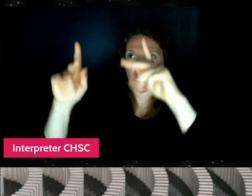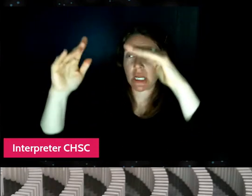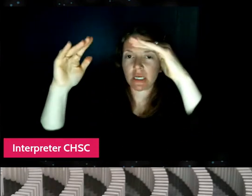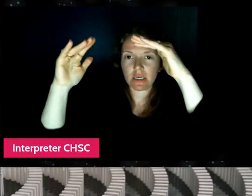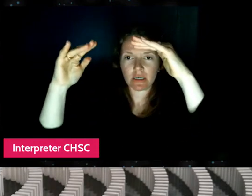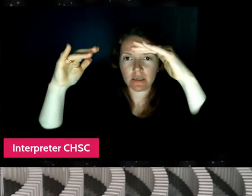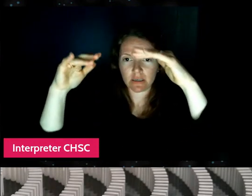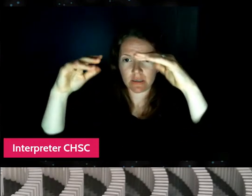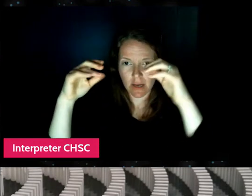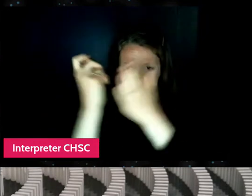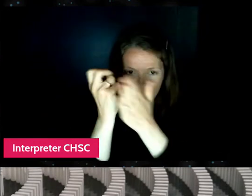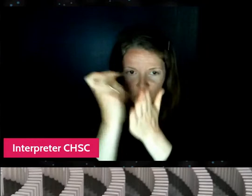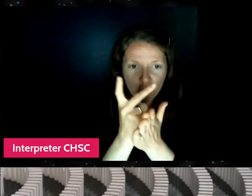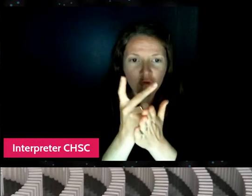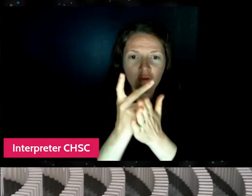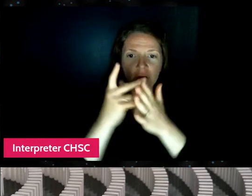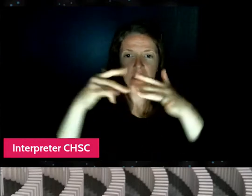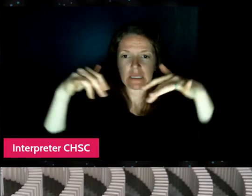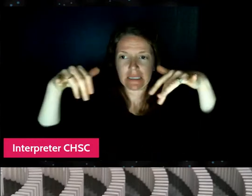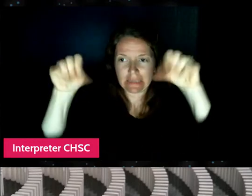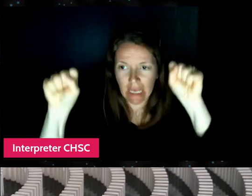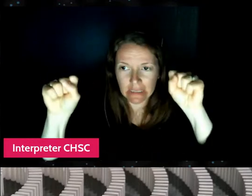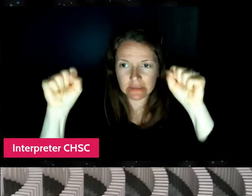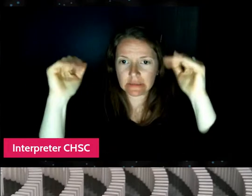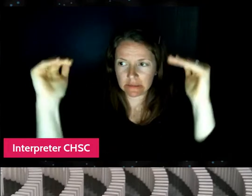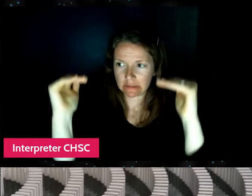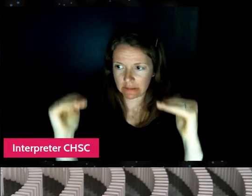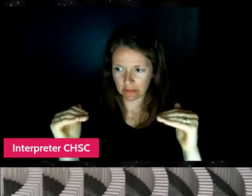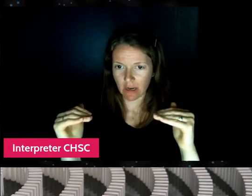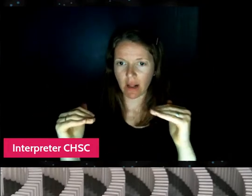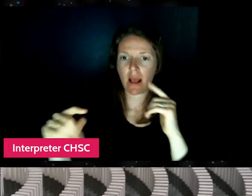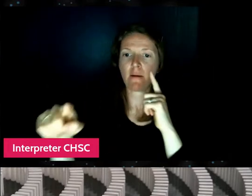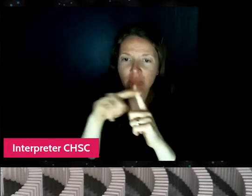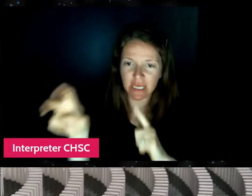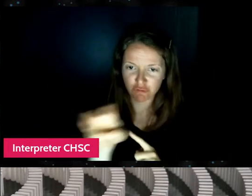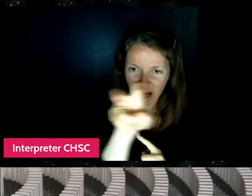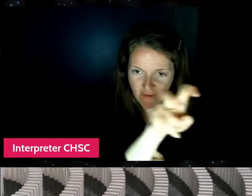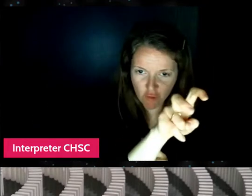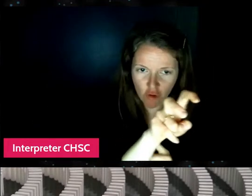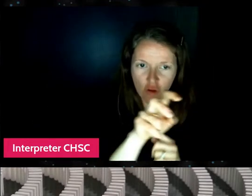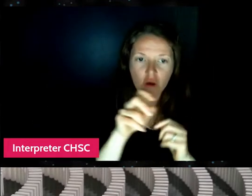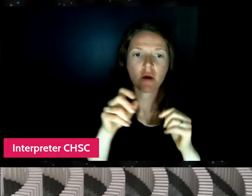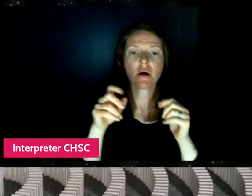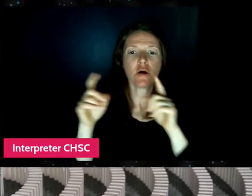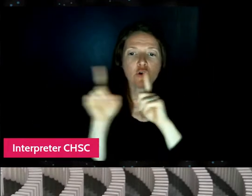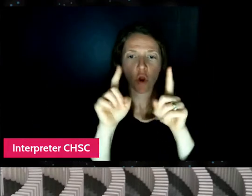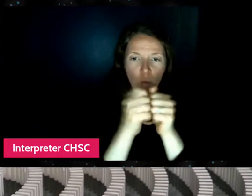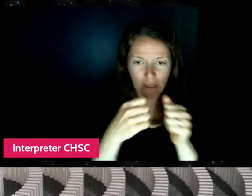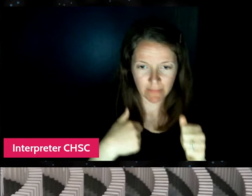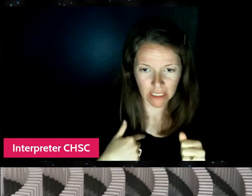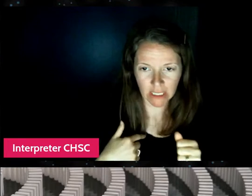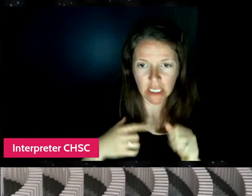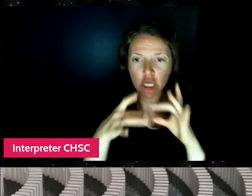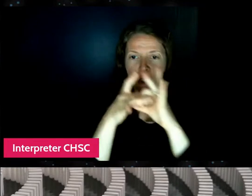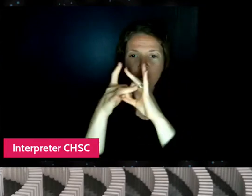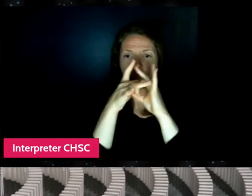and then to like travel there, be with me, coordinate, like, when am I gonna get miked up?